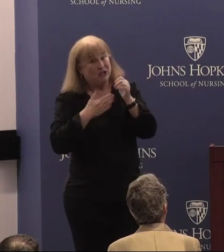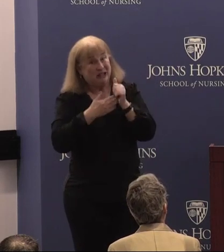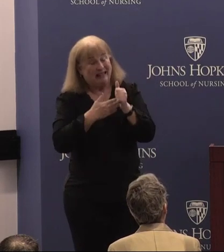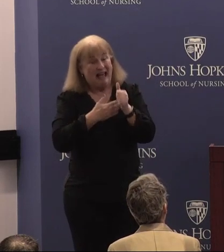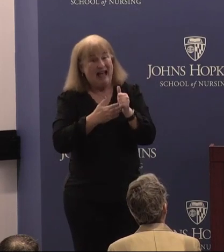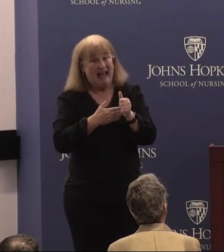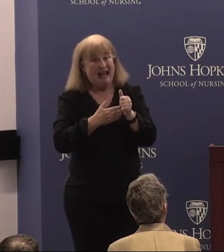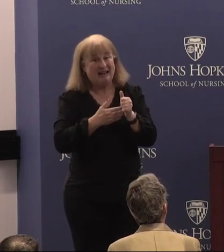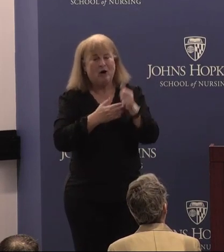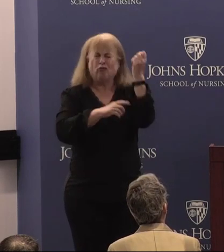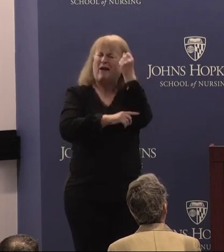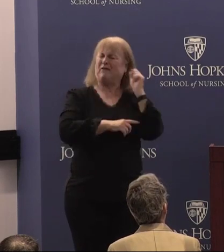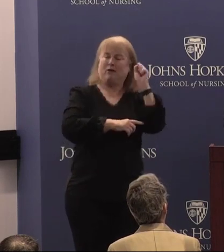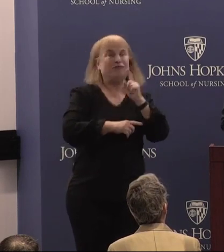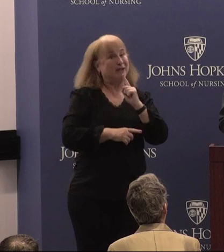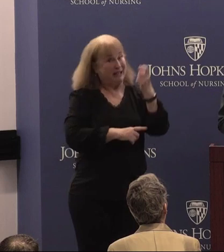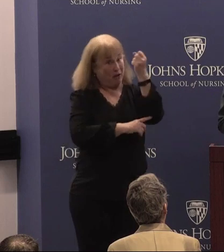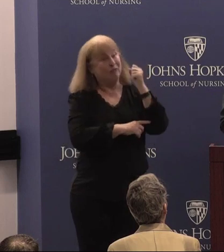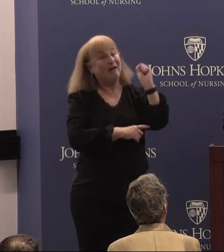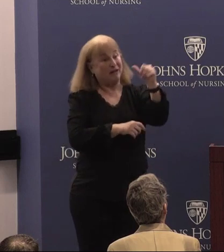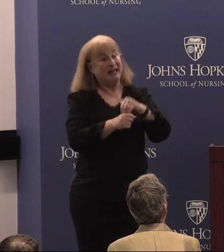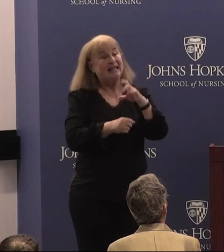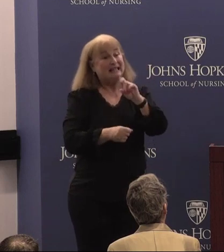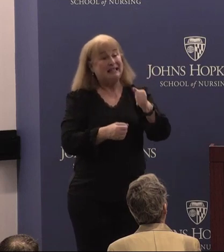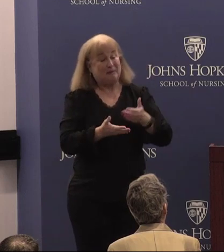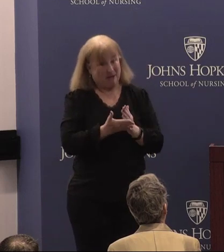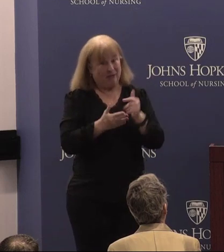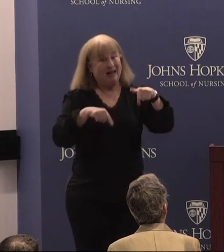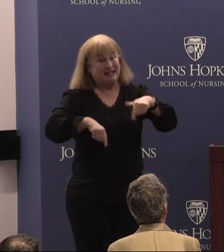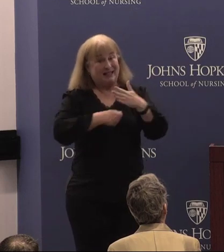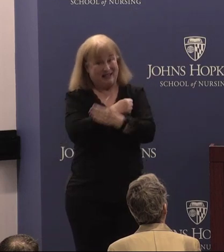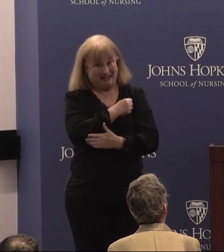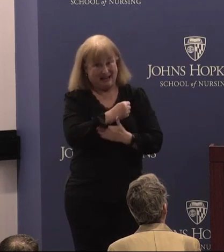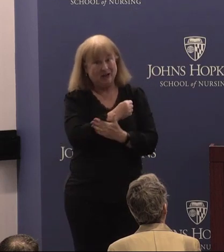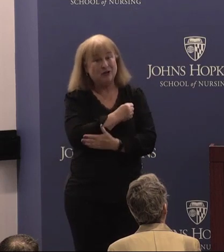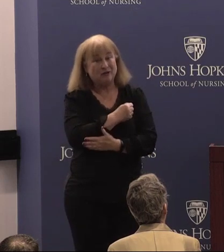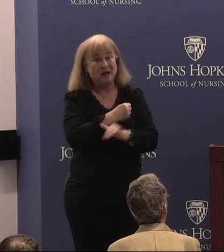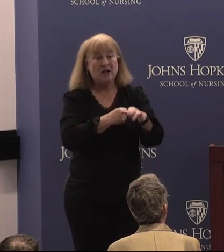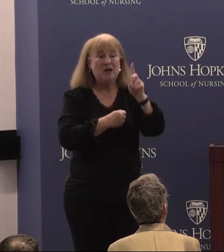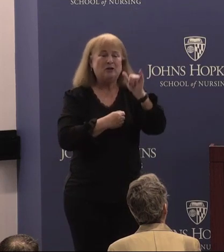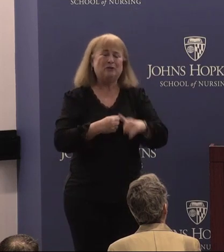revolution, truly a revolution in disability rights in this country. Judy was a young college